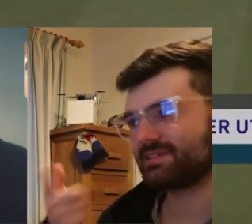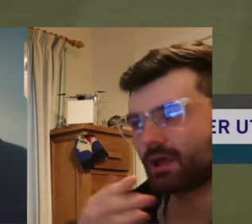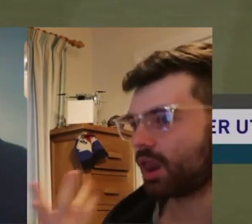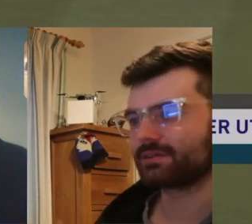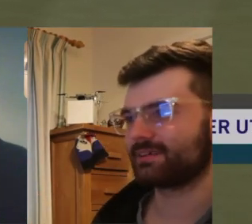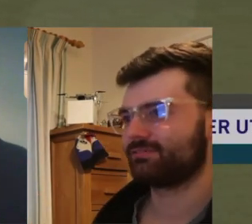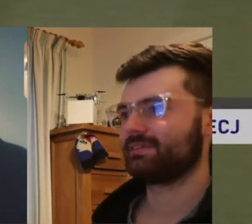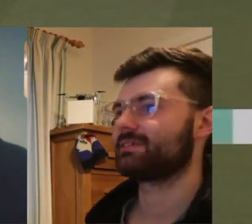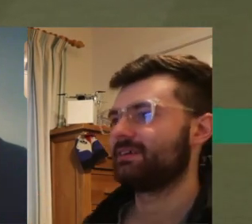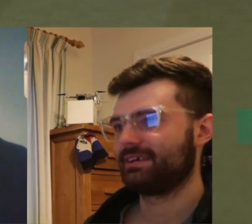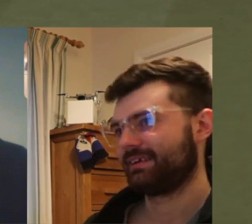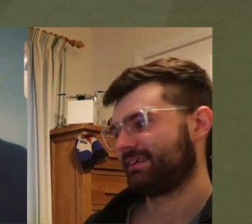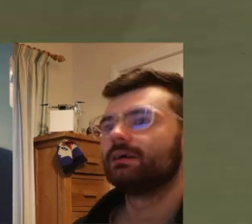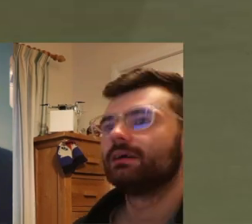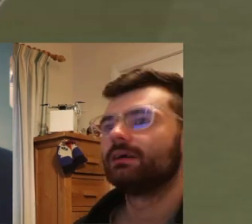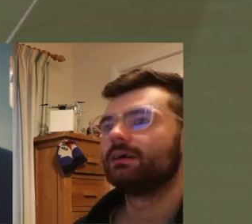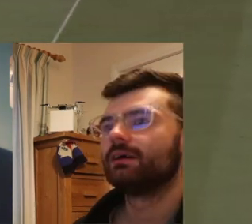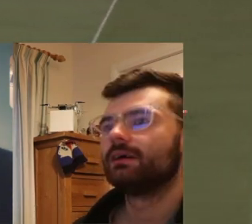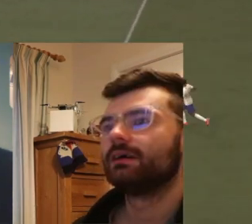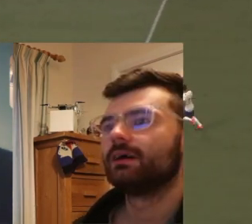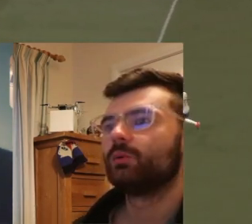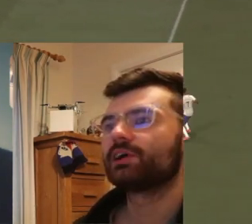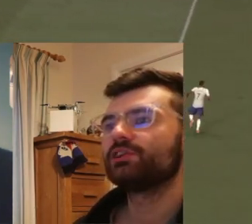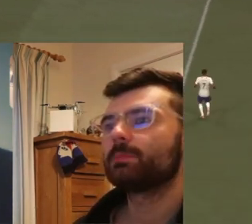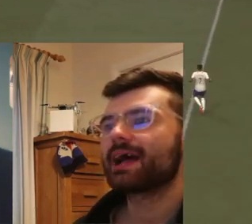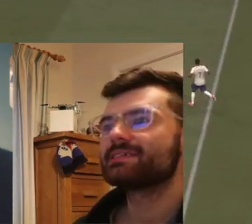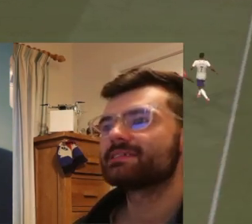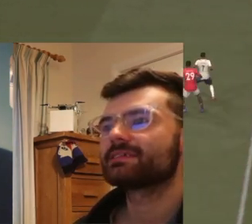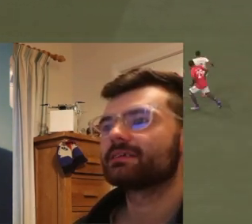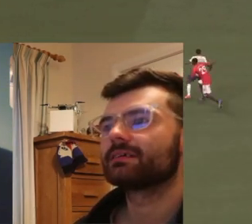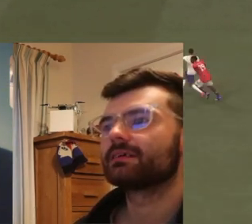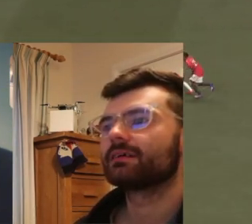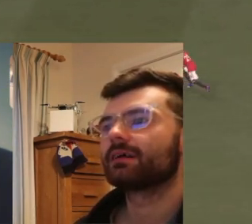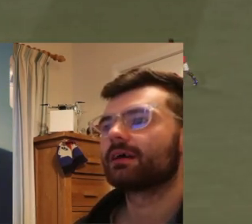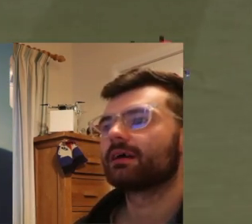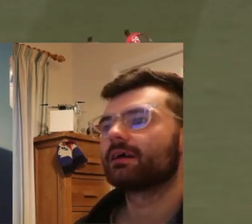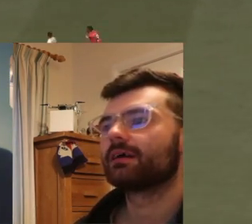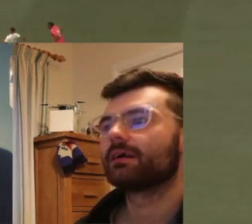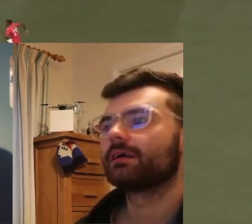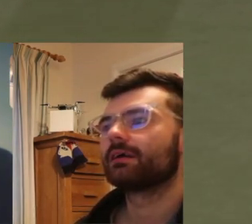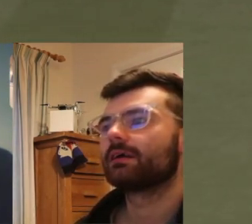Thomas: This is a lot different Thomas : work on your passes! Rhys: ooof